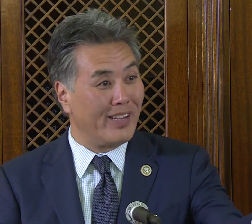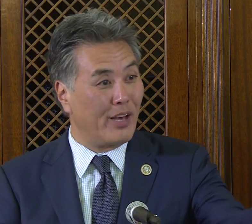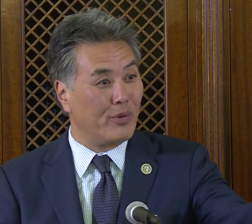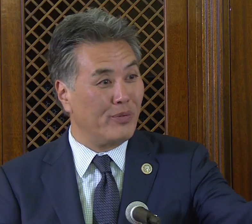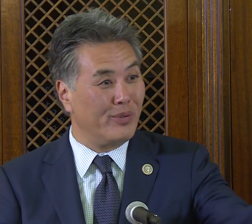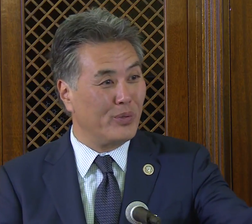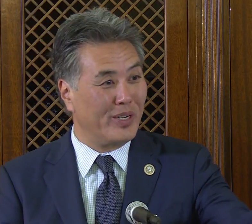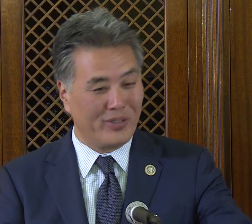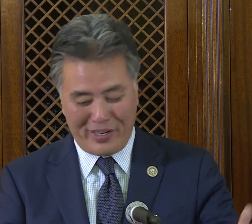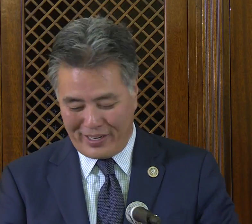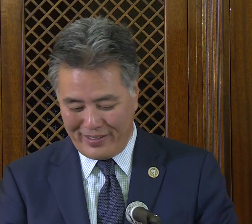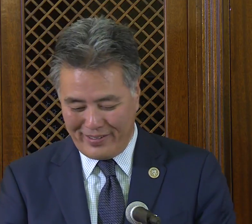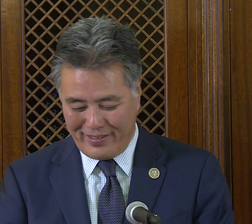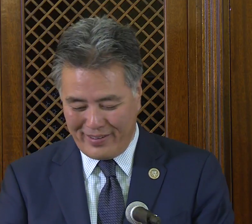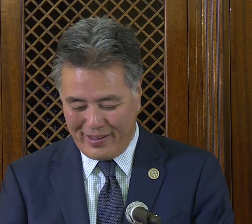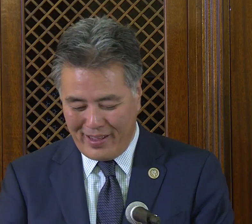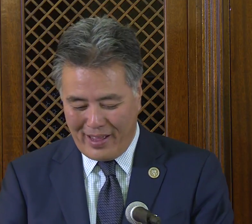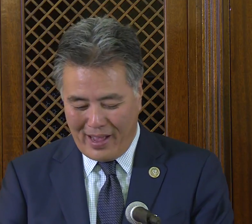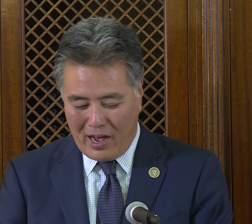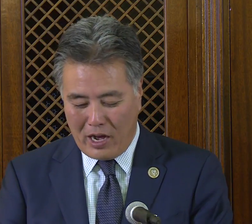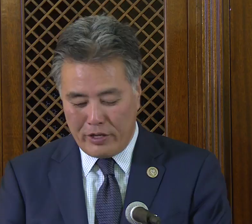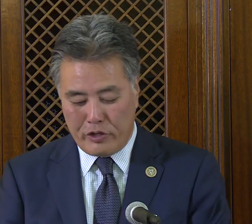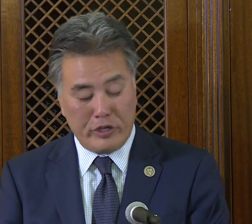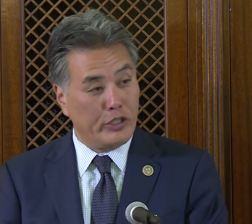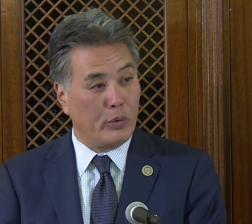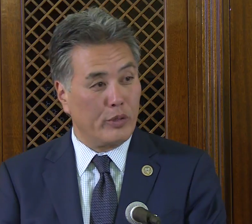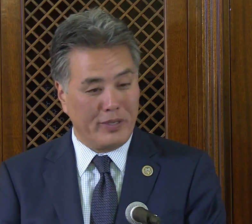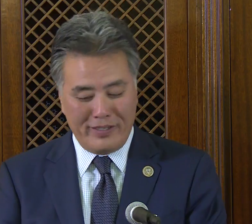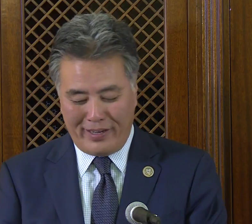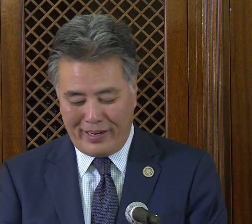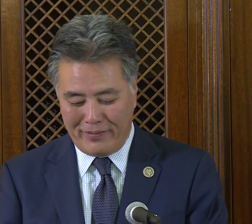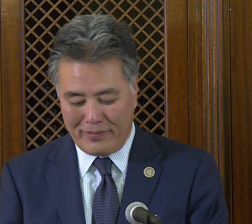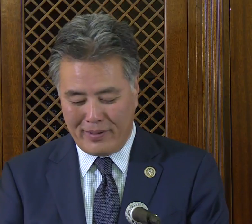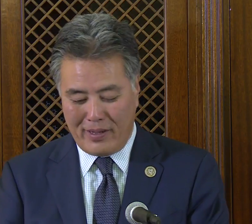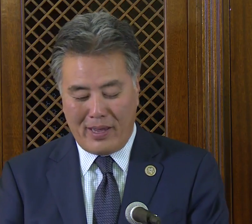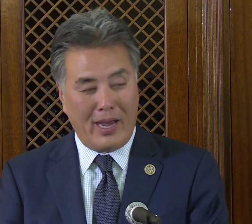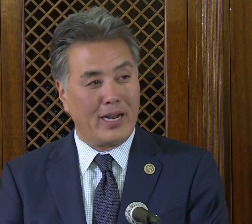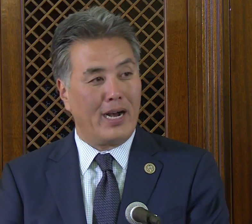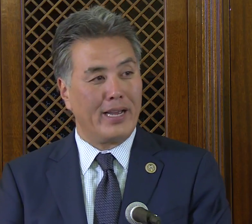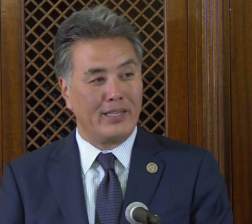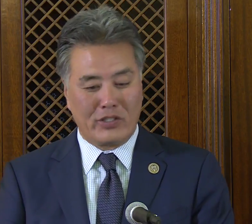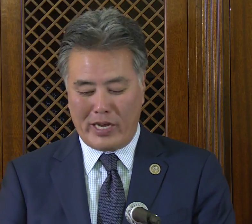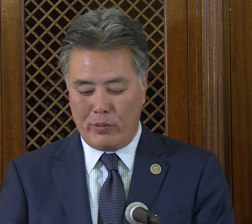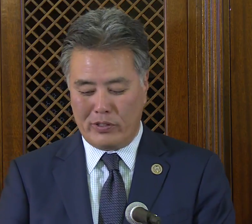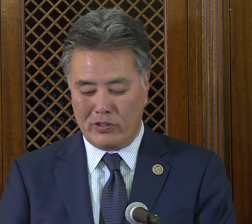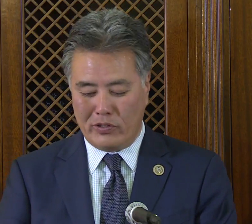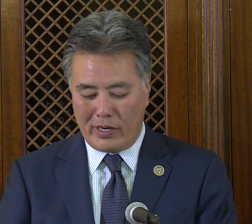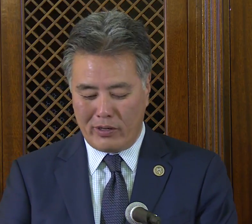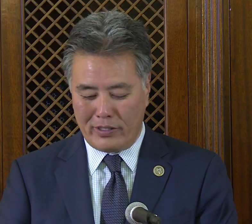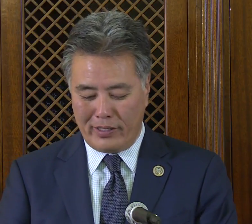Catherine, would you raise your hand? And she's here with me today, and I can say with sincerity,